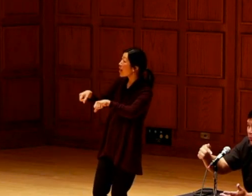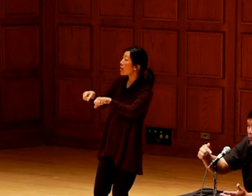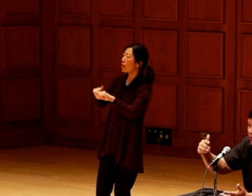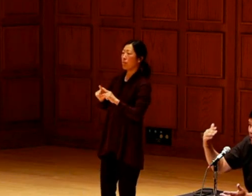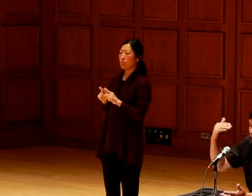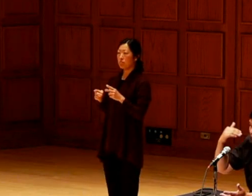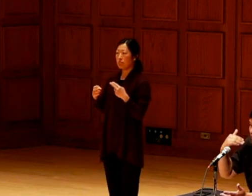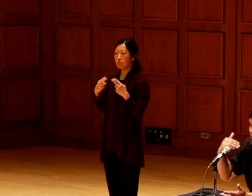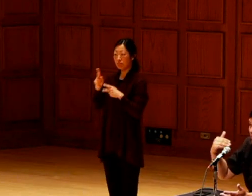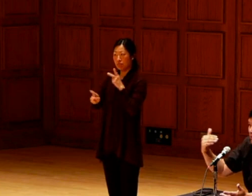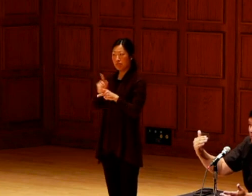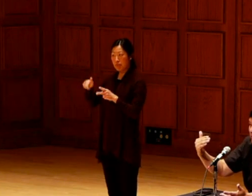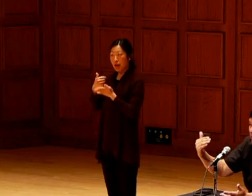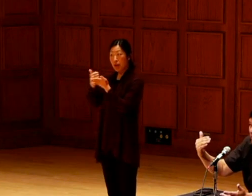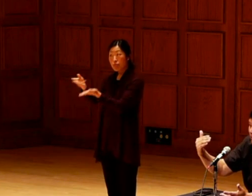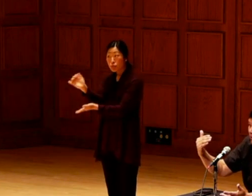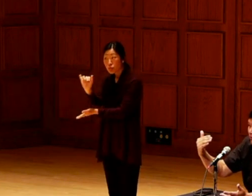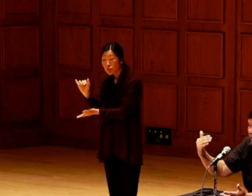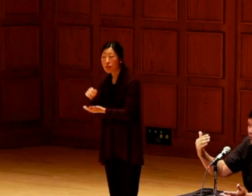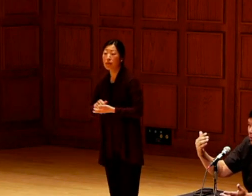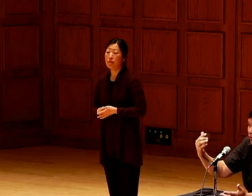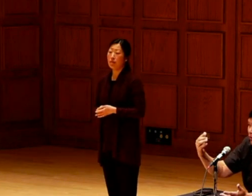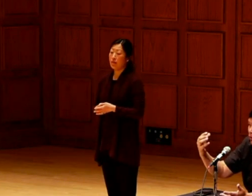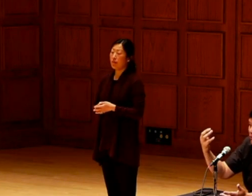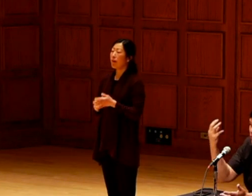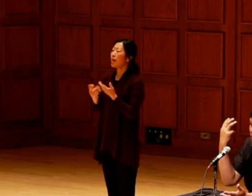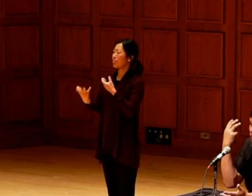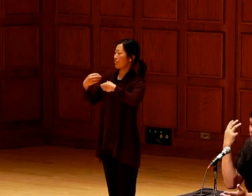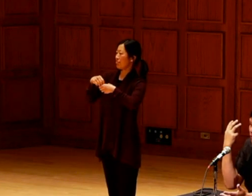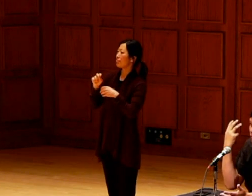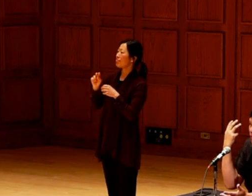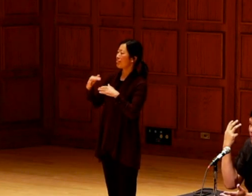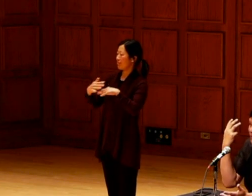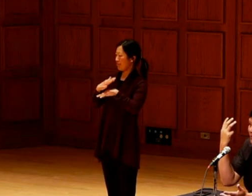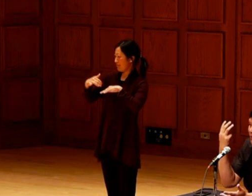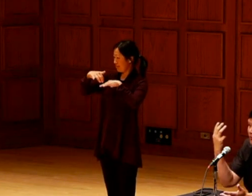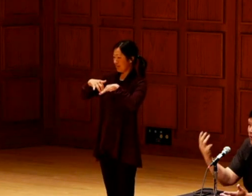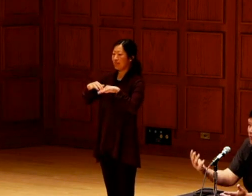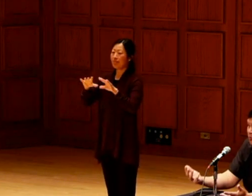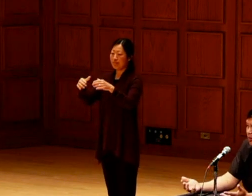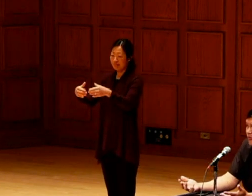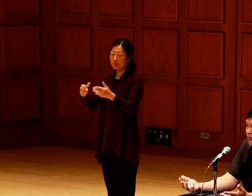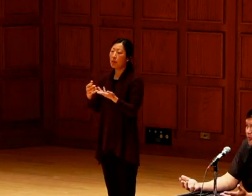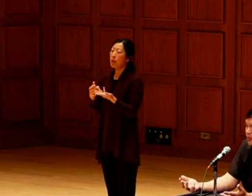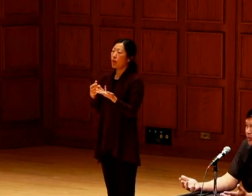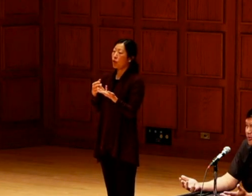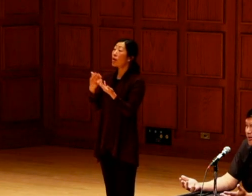We have to have the humans help too. This comes in, the Native American girl. Now the kids can see themselves as part of the solution.